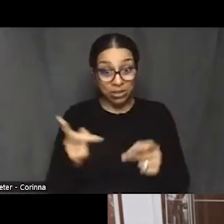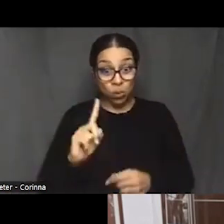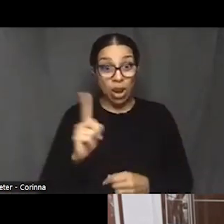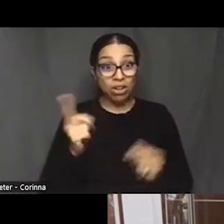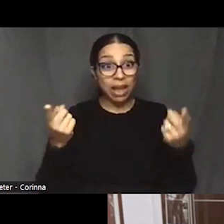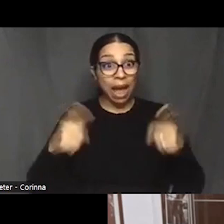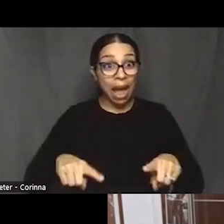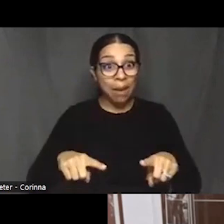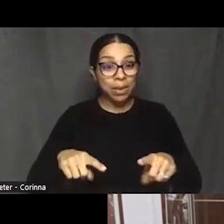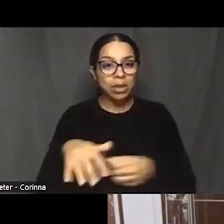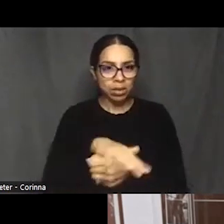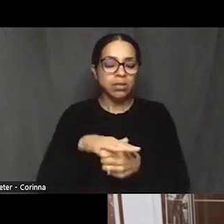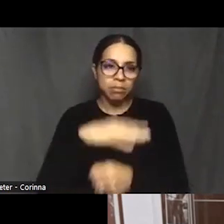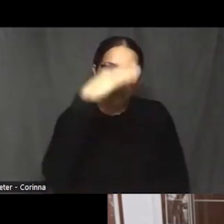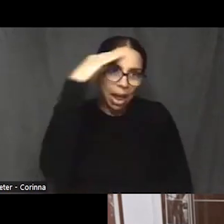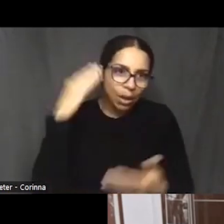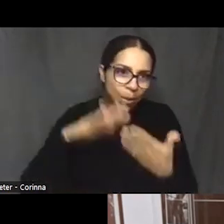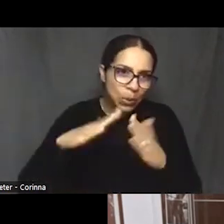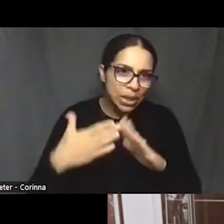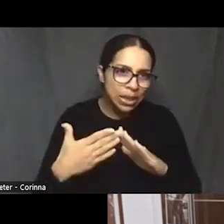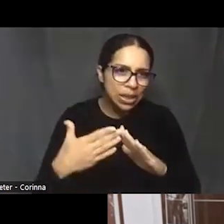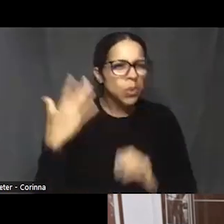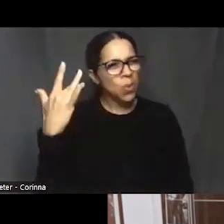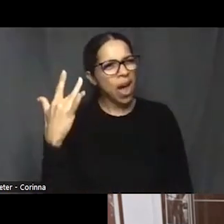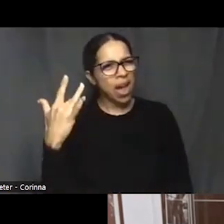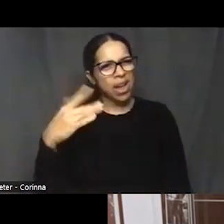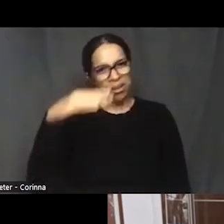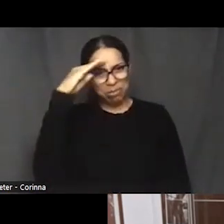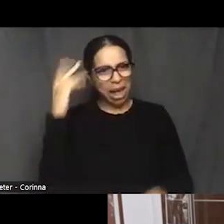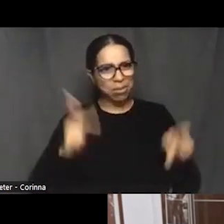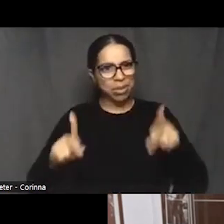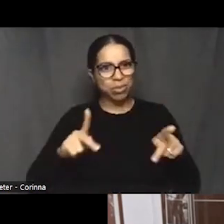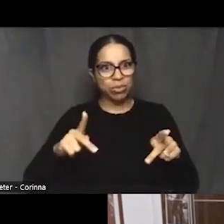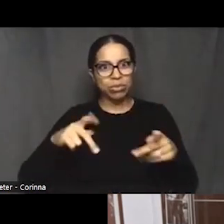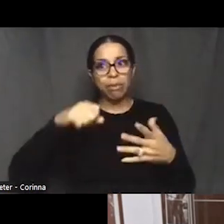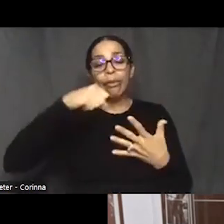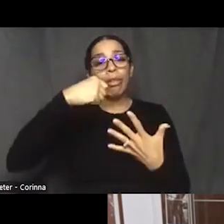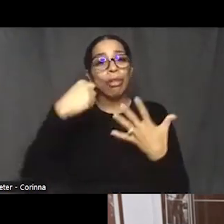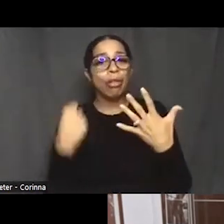Why are we the last people that get the resources